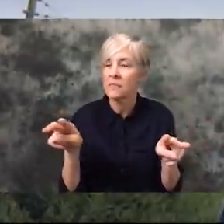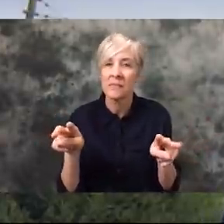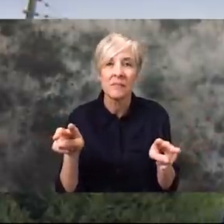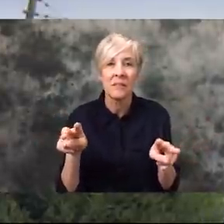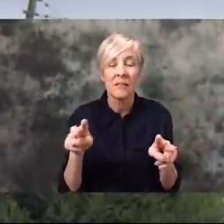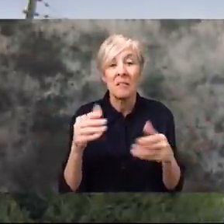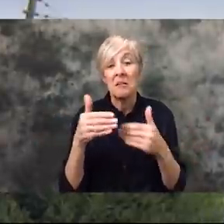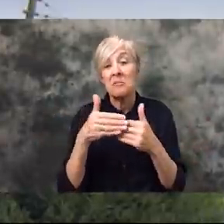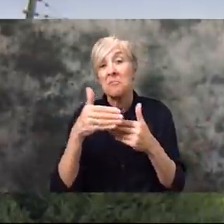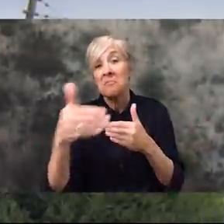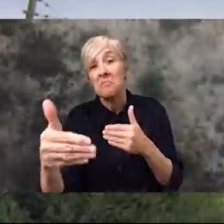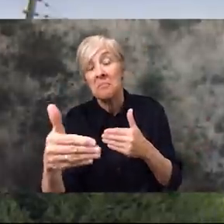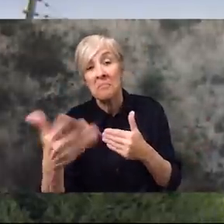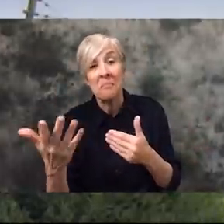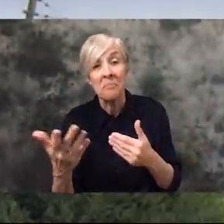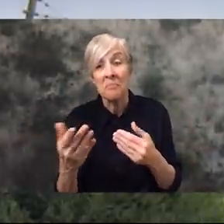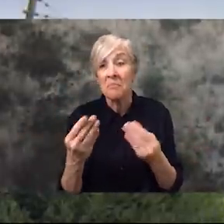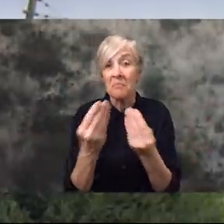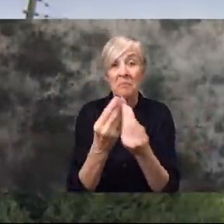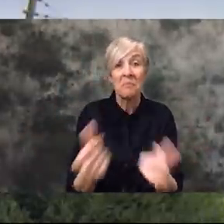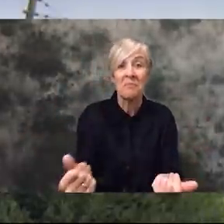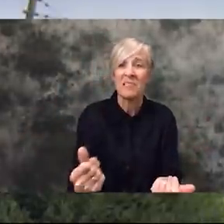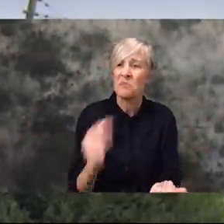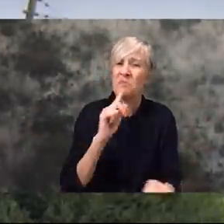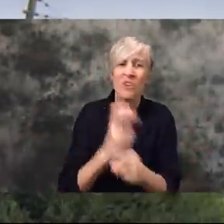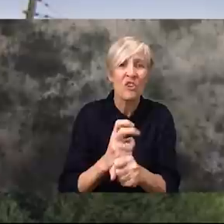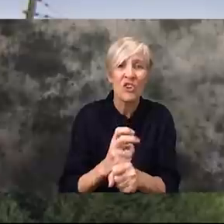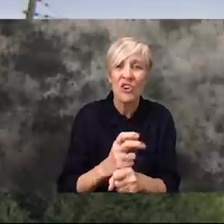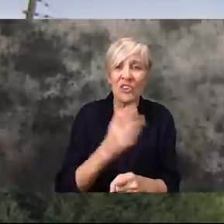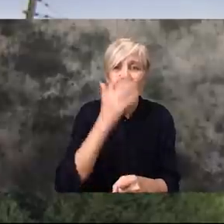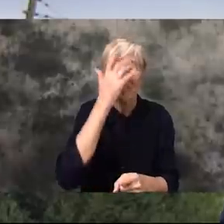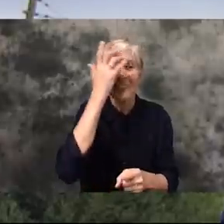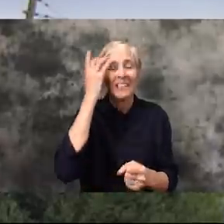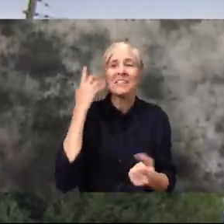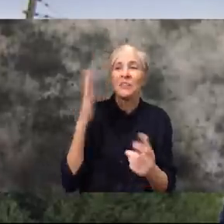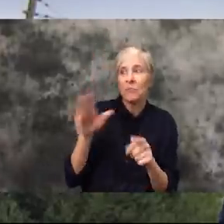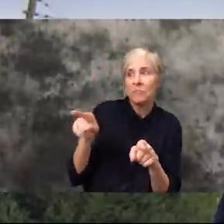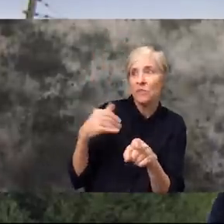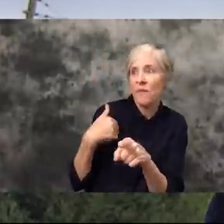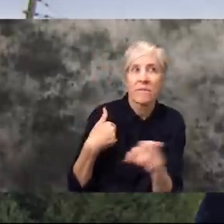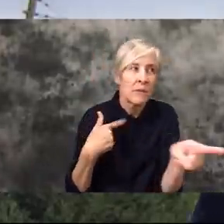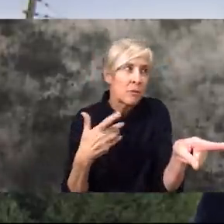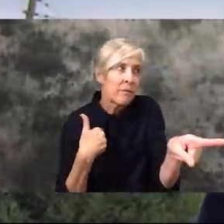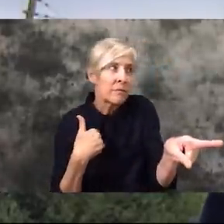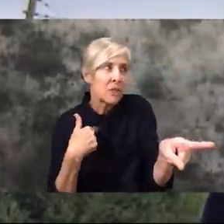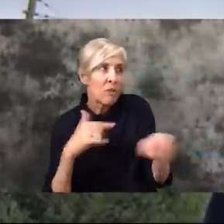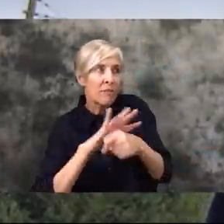in the near future. Because of course you never know how you can catch this virus.